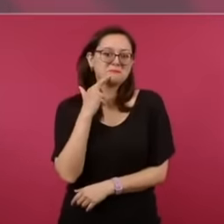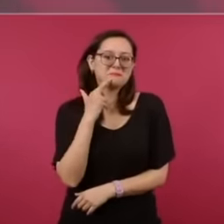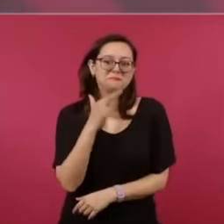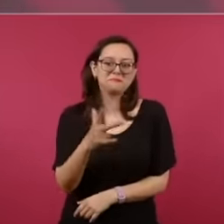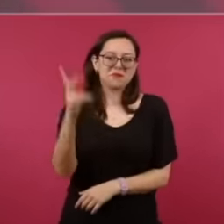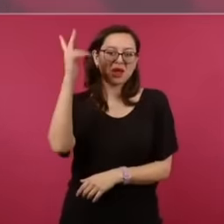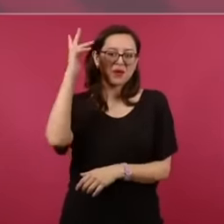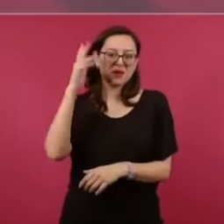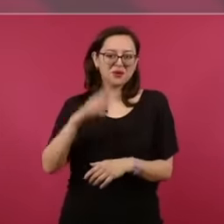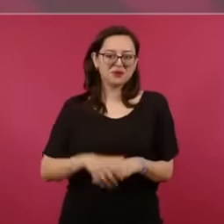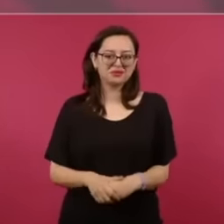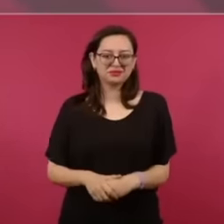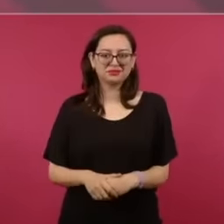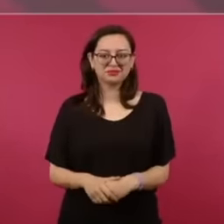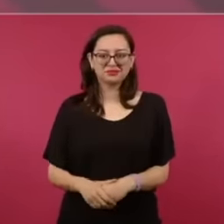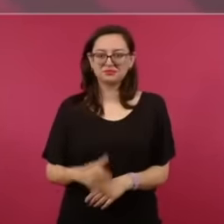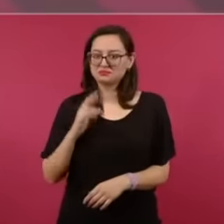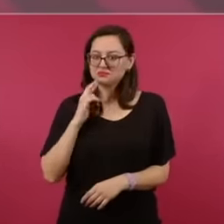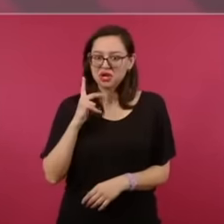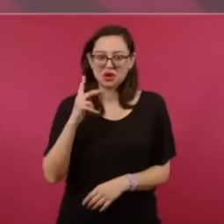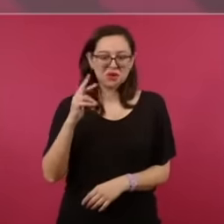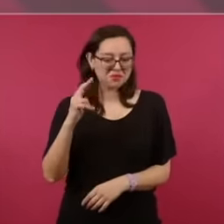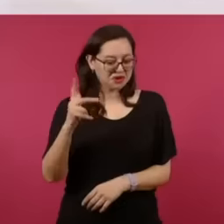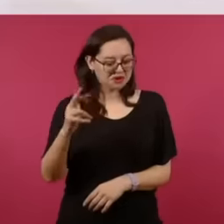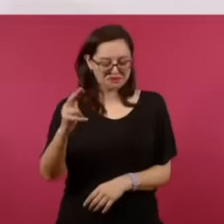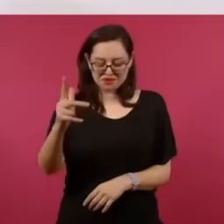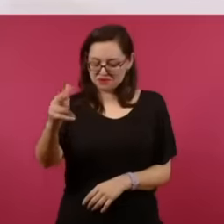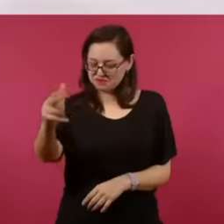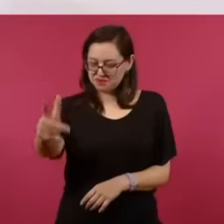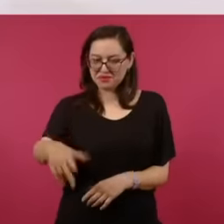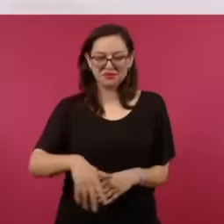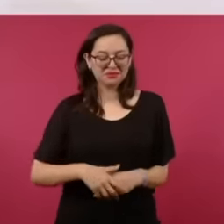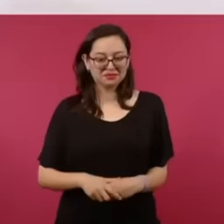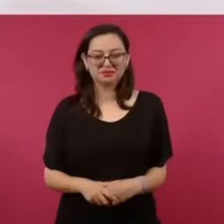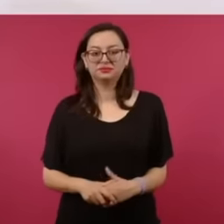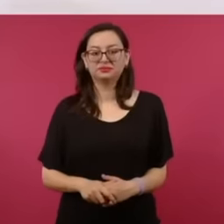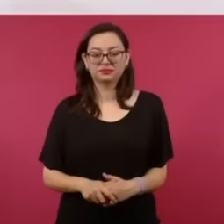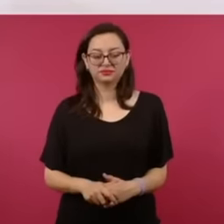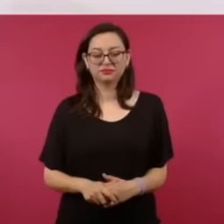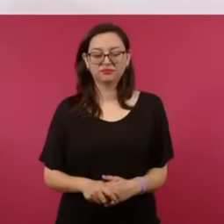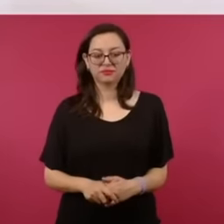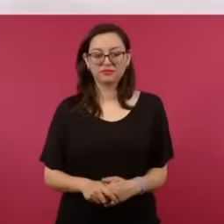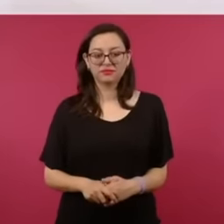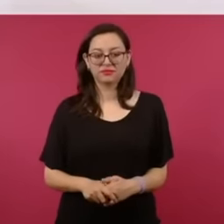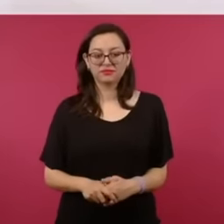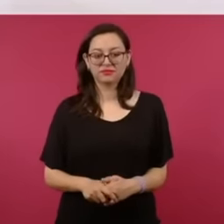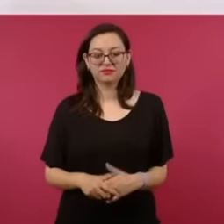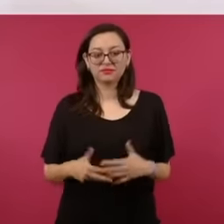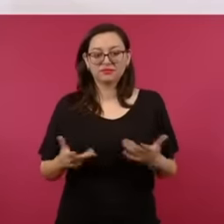better because it was our turn.